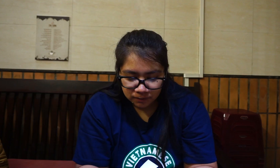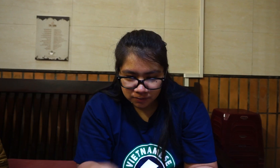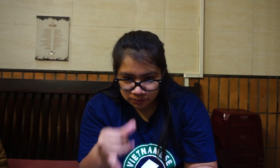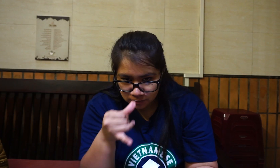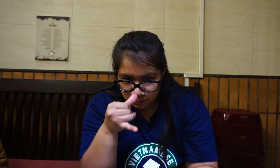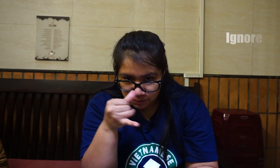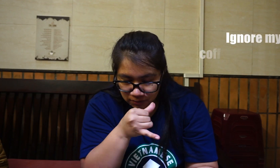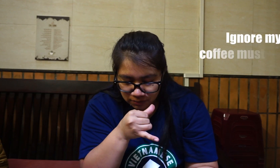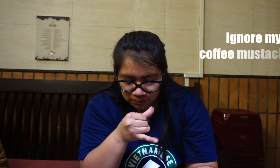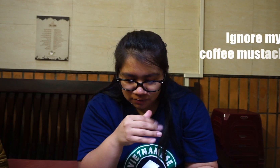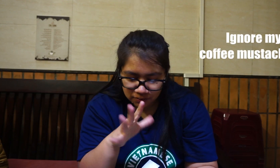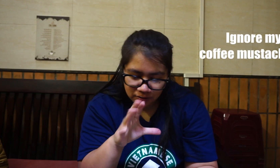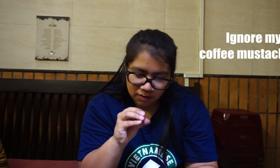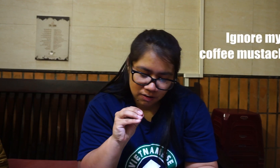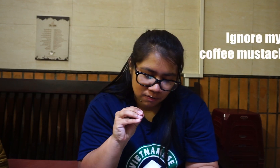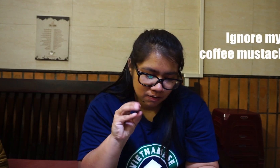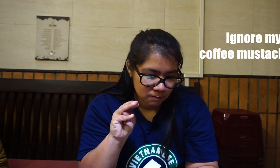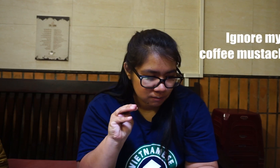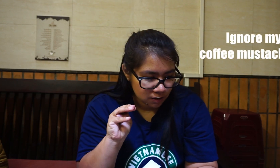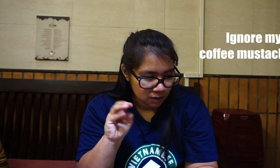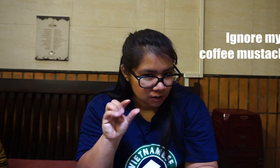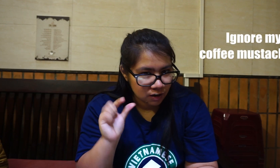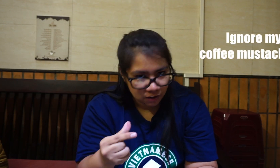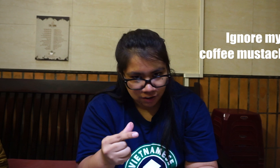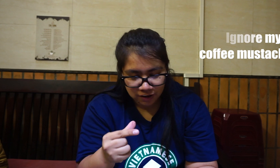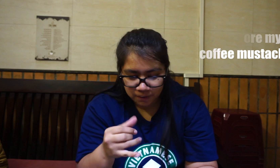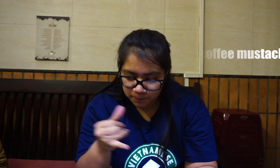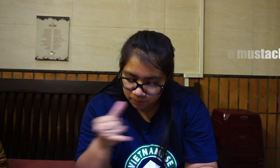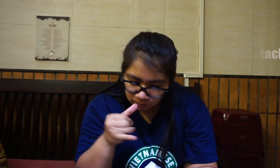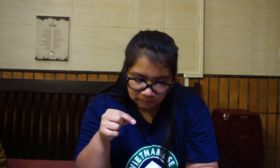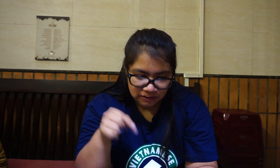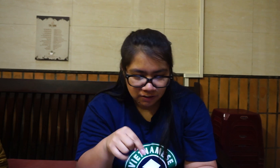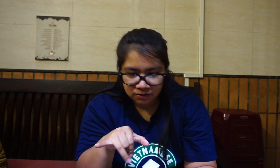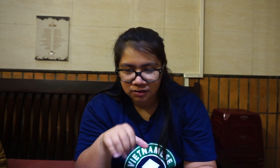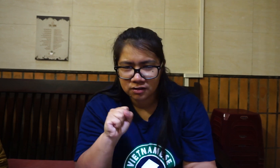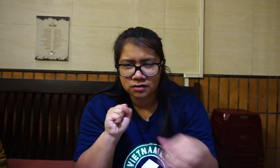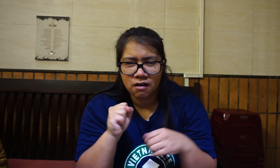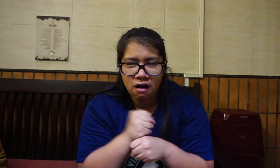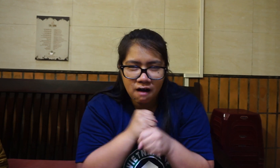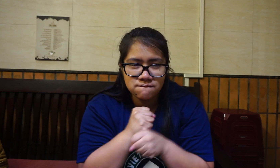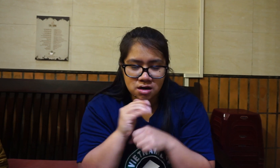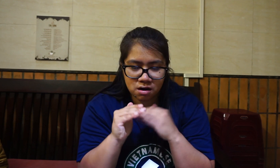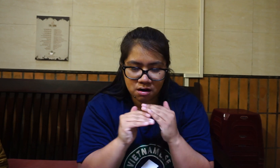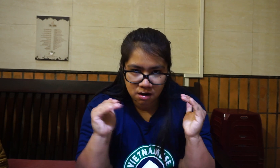Whoooooo O.M.G Whooo... this is coffee heaven!